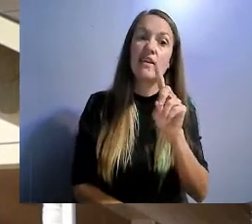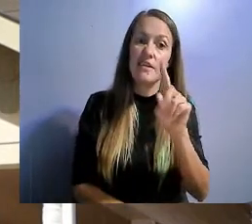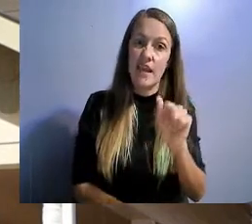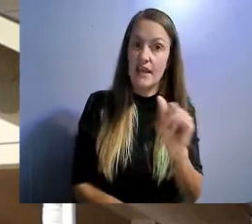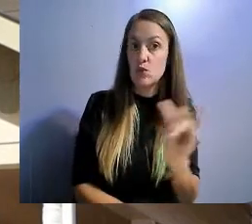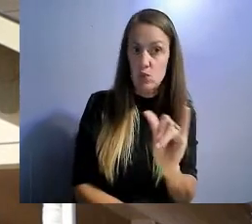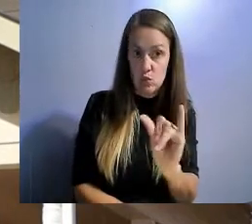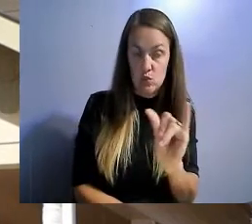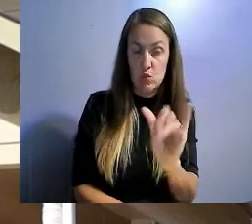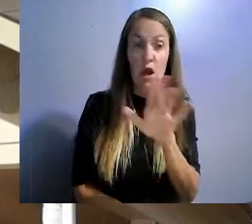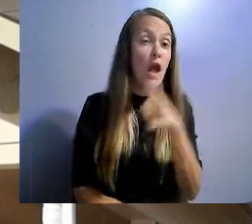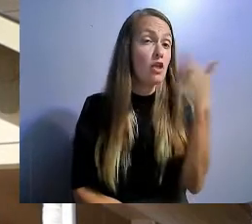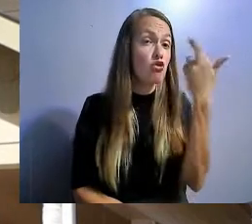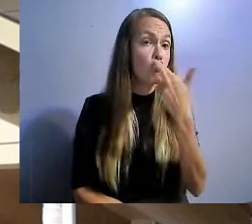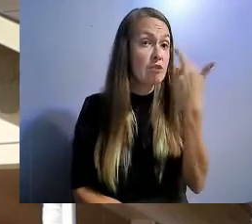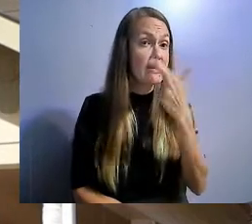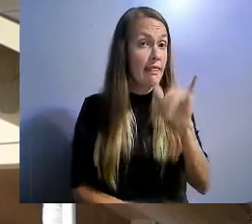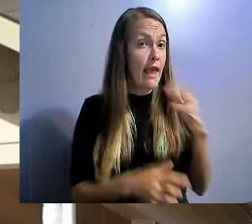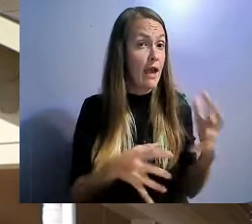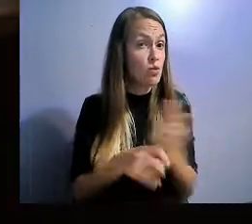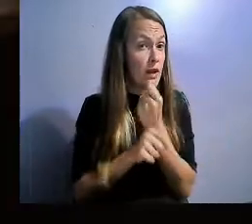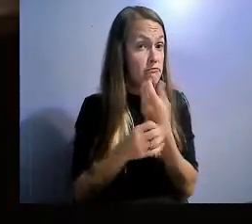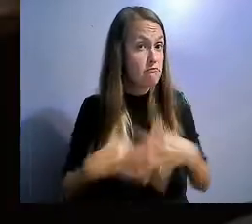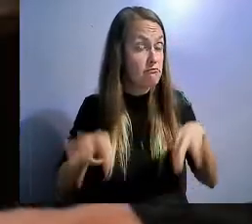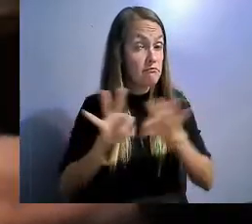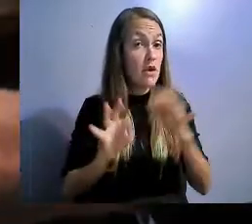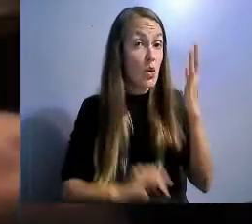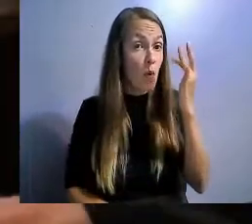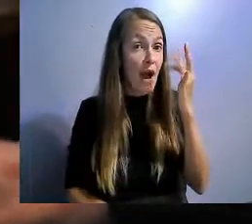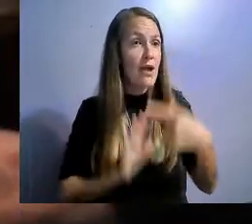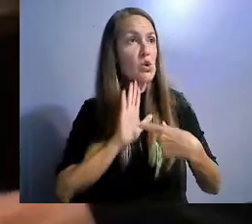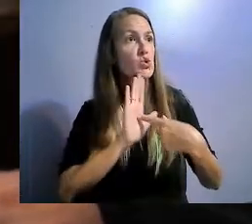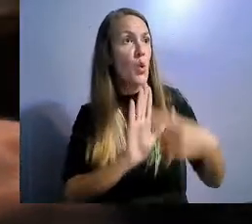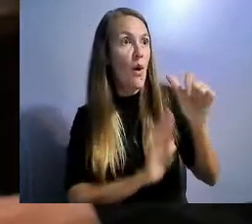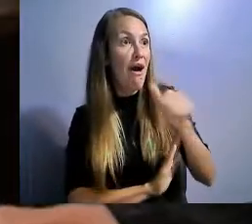shows other individuals with disabilities that you can stand up for your civil-rights.